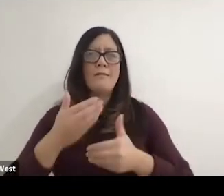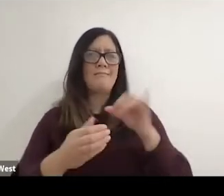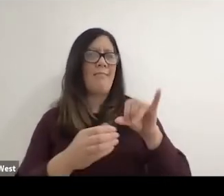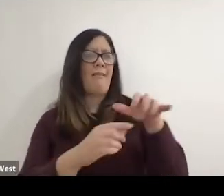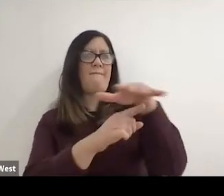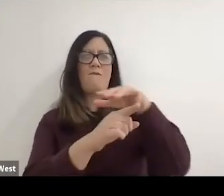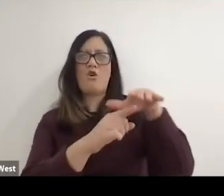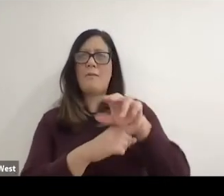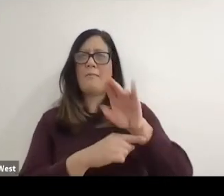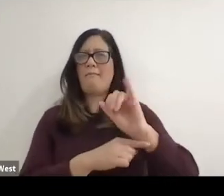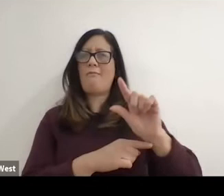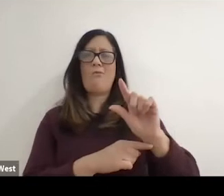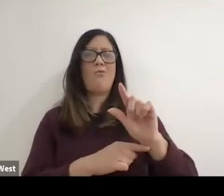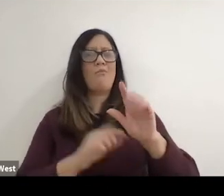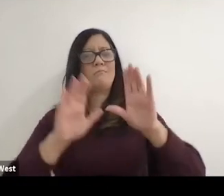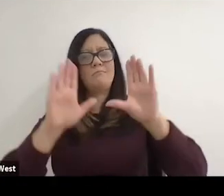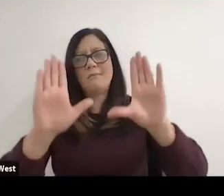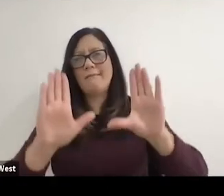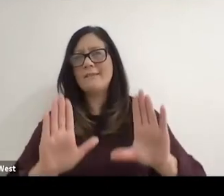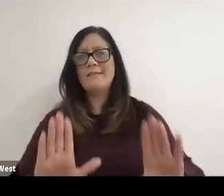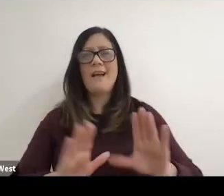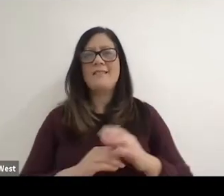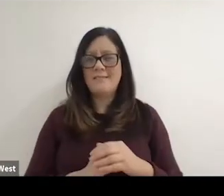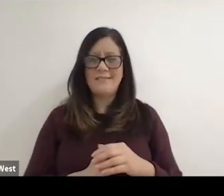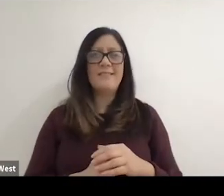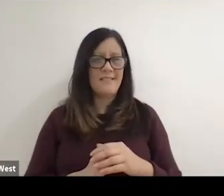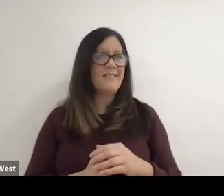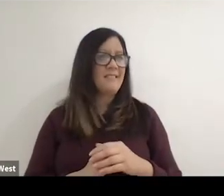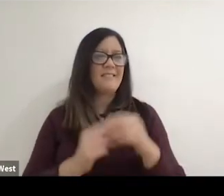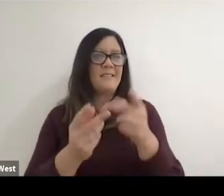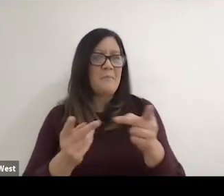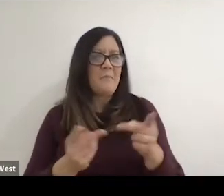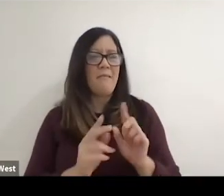that that environment was really, really a just a fantastic, fantastic place to be.